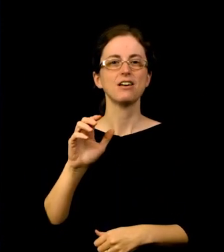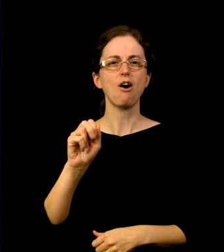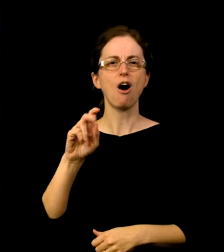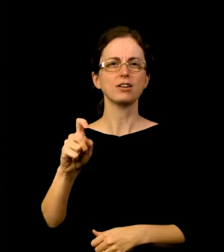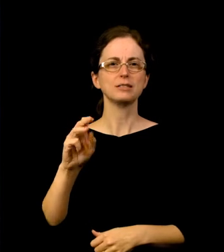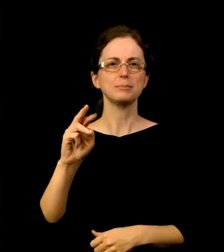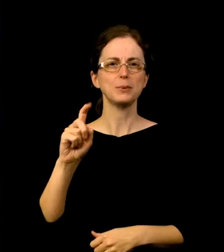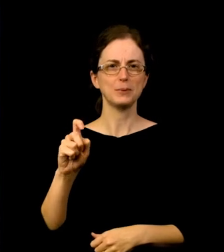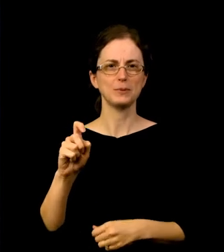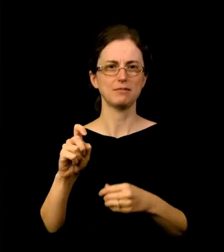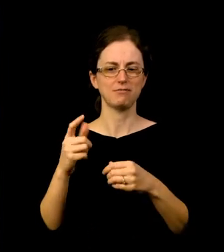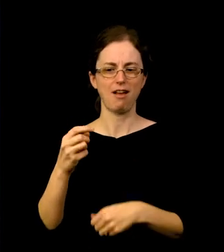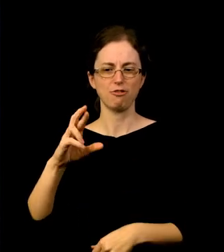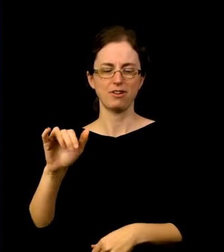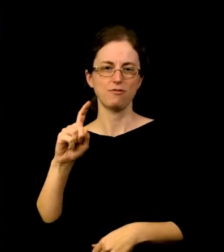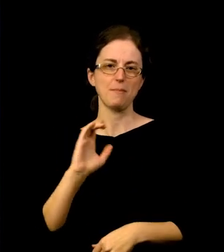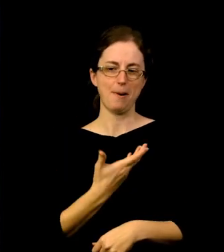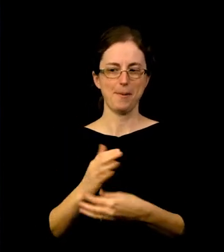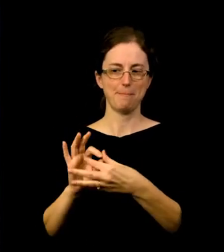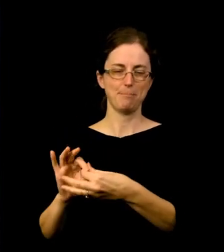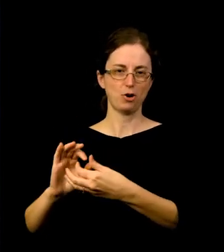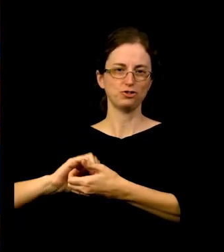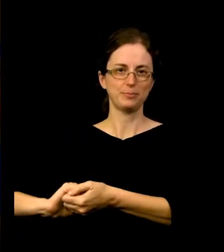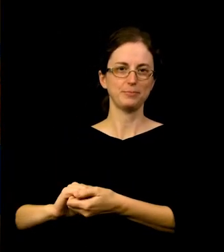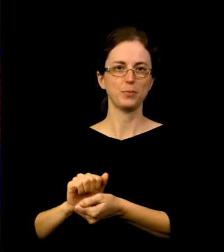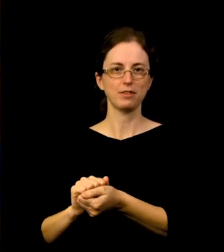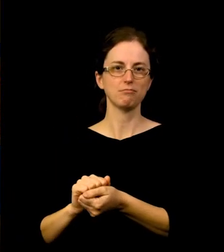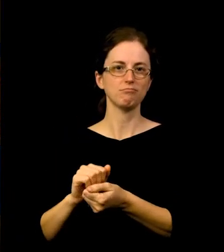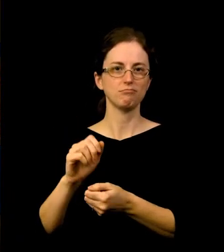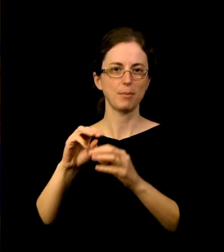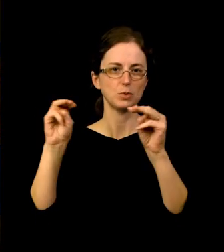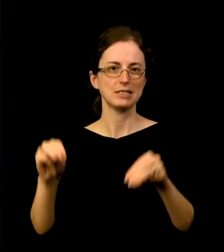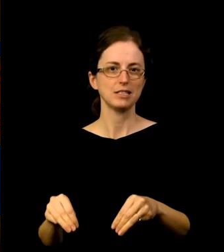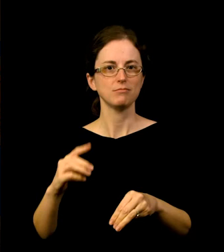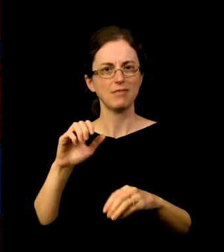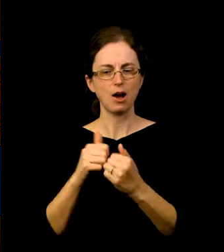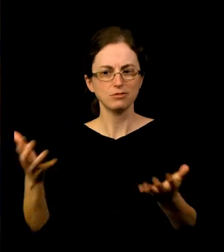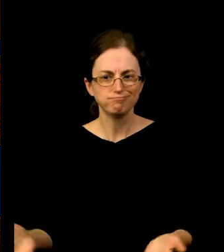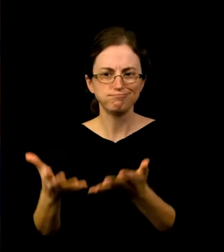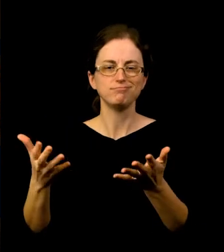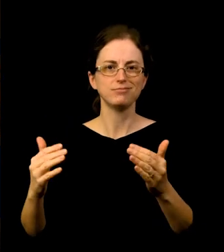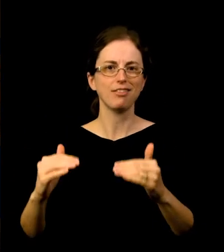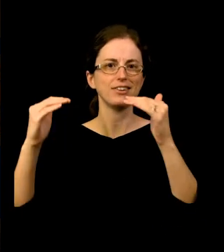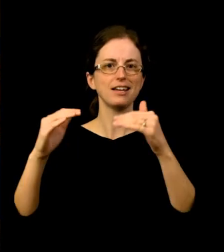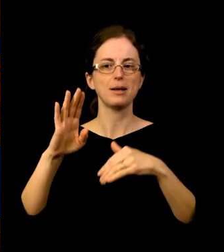as a way to elevate BIPOC artists here, based in Portland, Oregon. And the selection process here for our collections